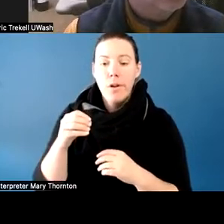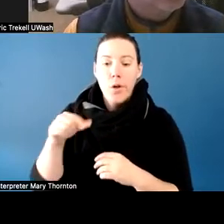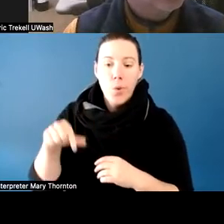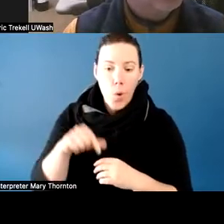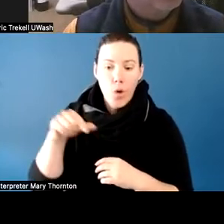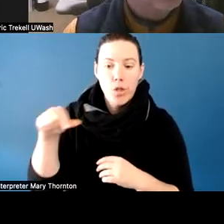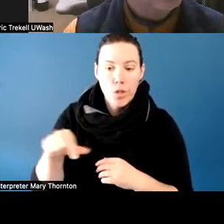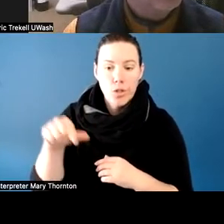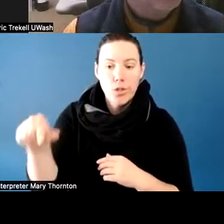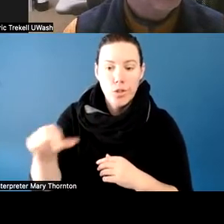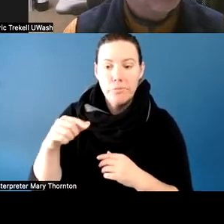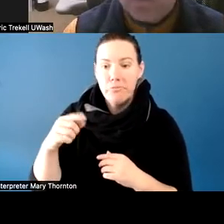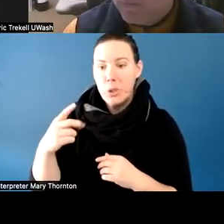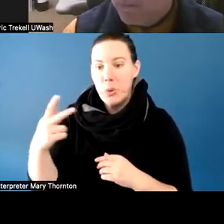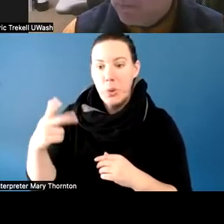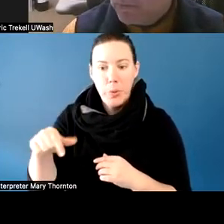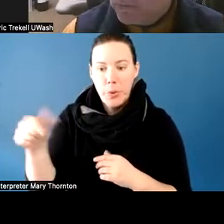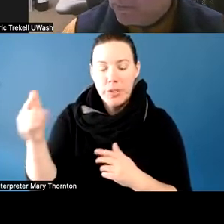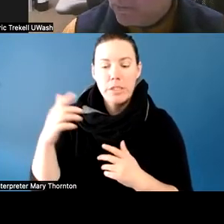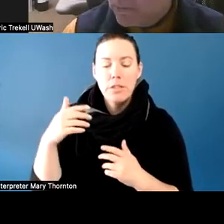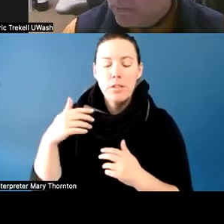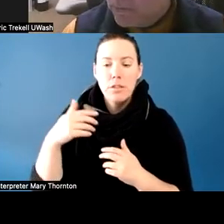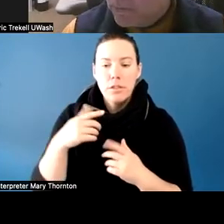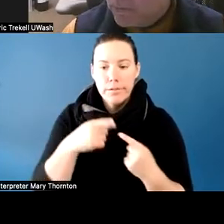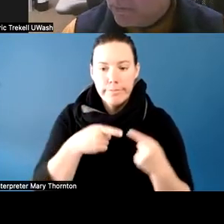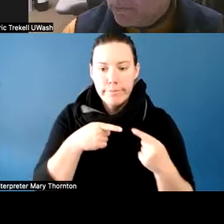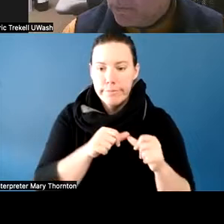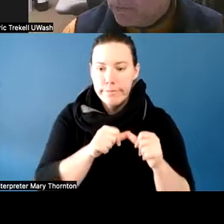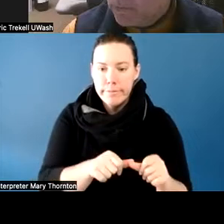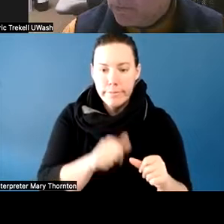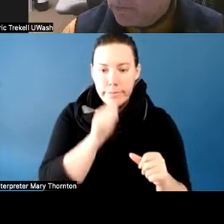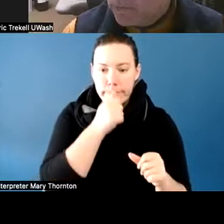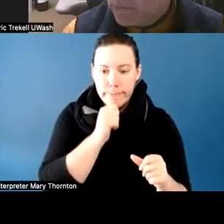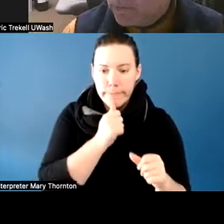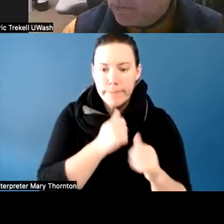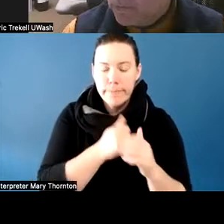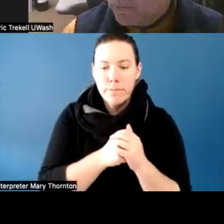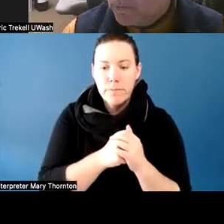needing to connect with instructors, but not being able to self-advocate for her,